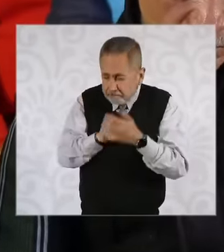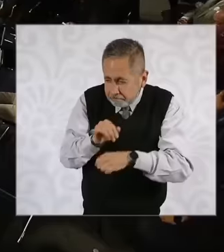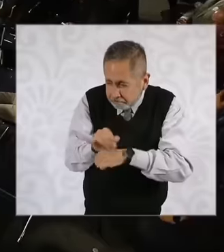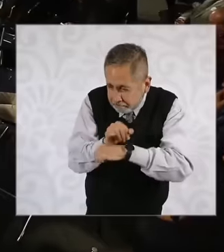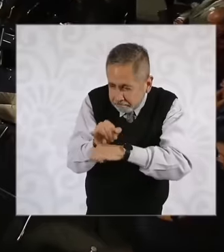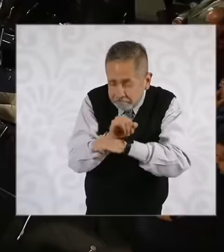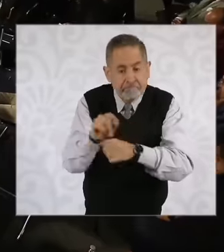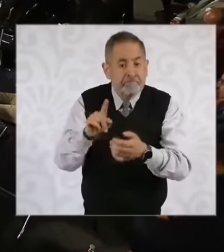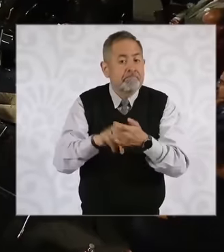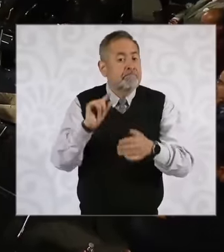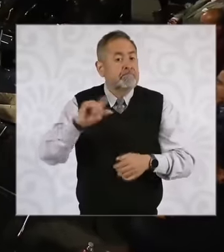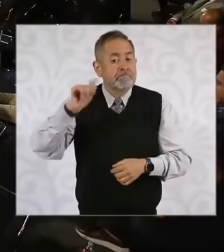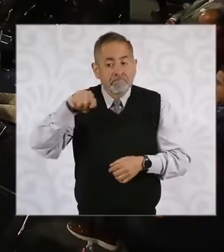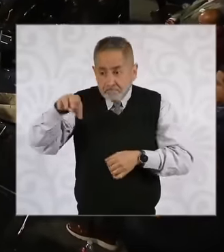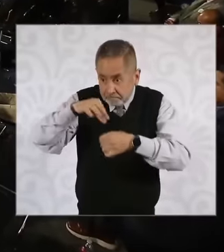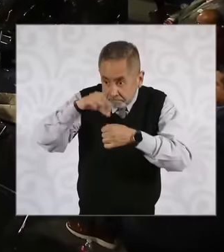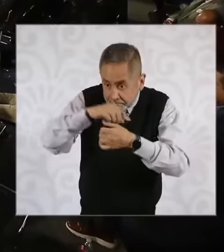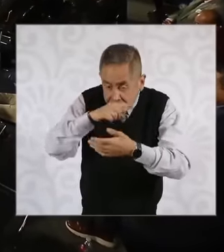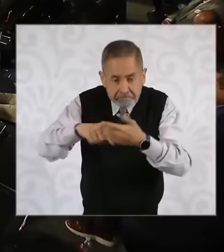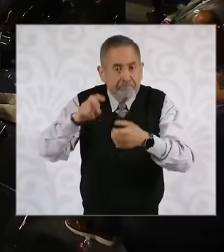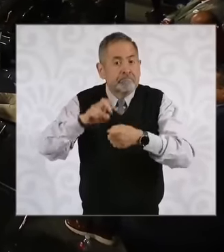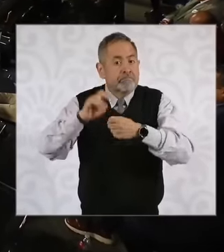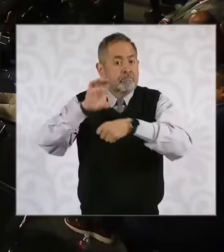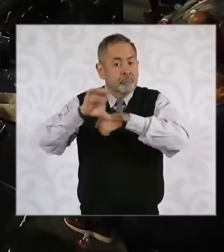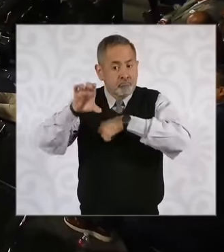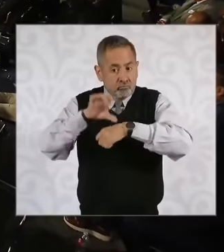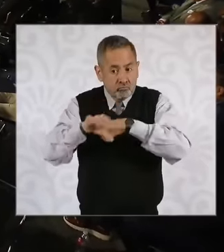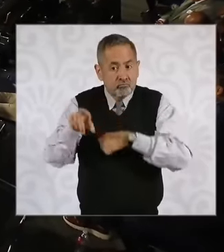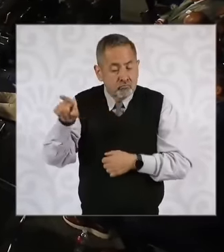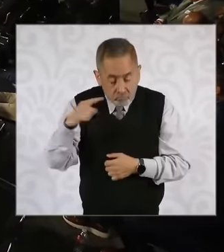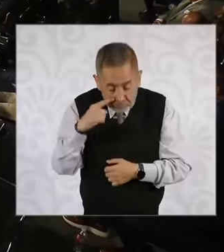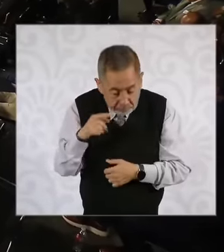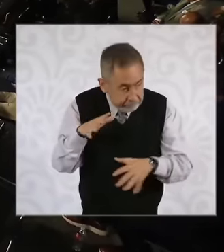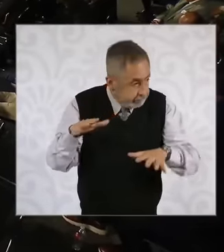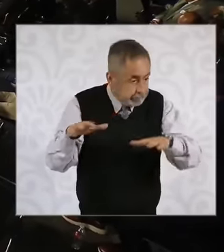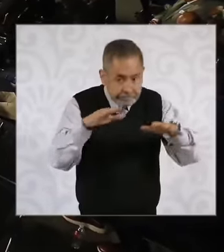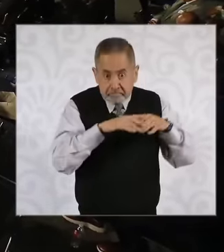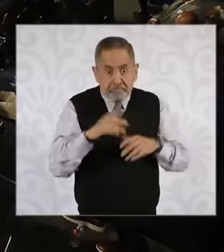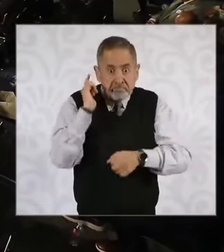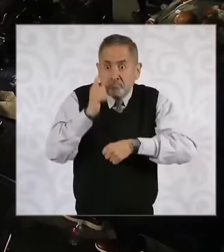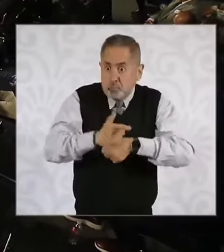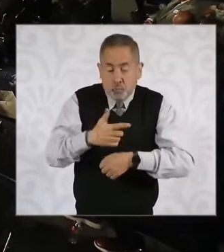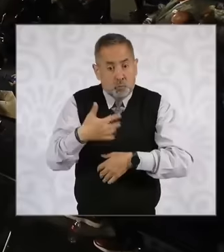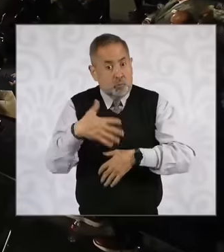electoral authorities of Colombia uh regarding a situation regarding your